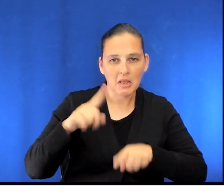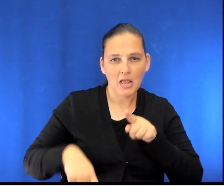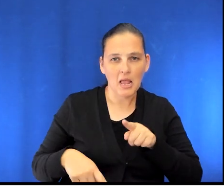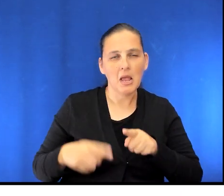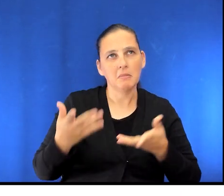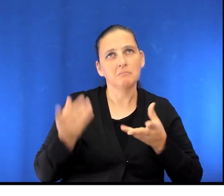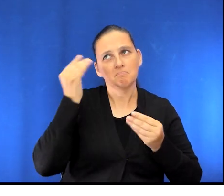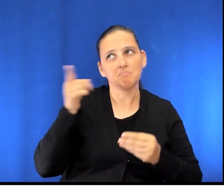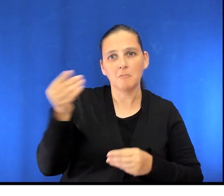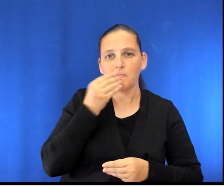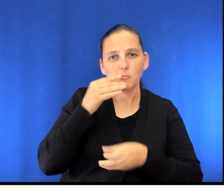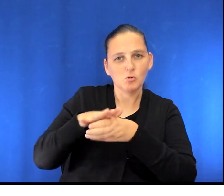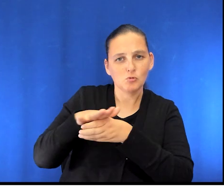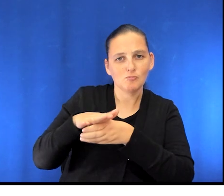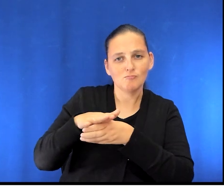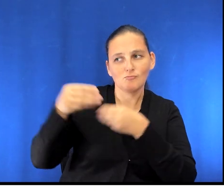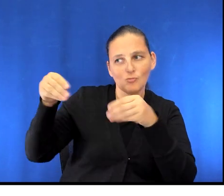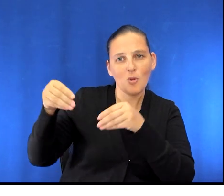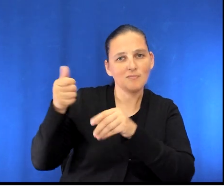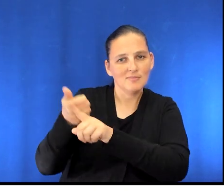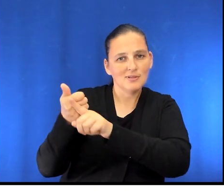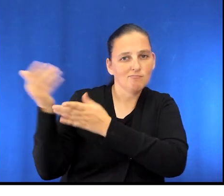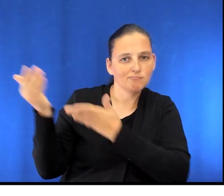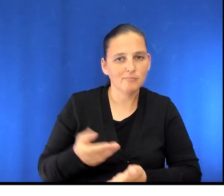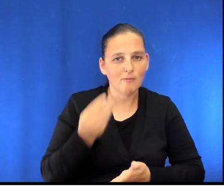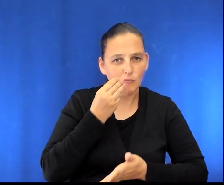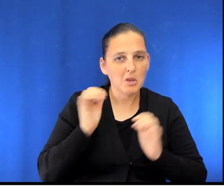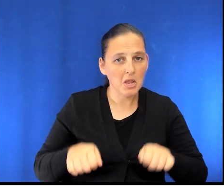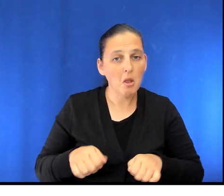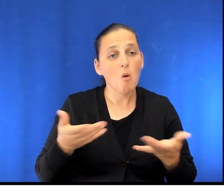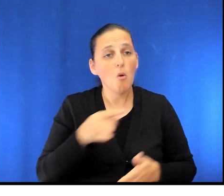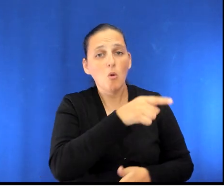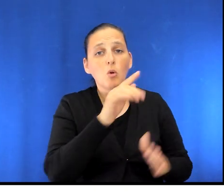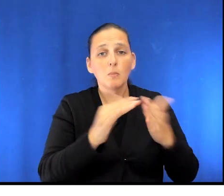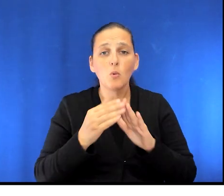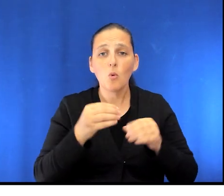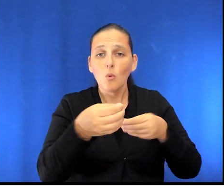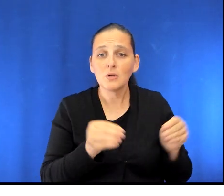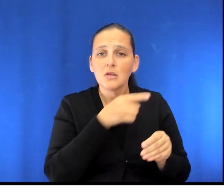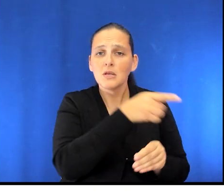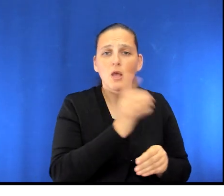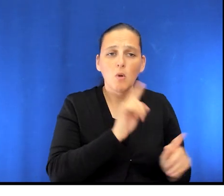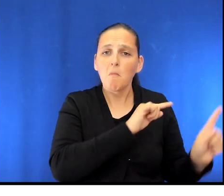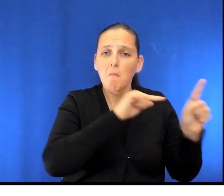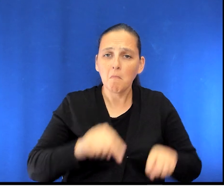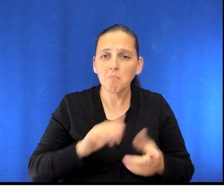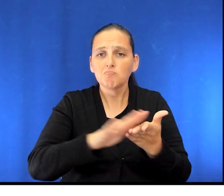There are also community organizations that do meal delivery or housecleaning for a fee. After you've left the hospital,